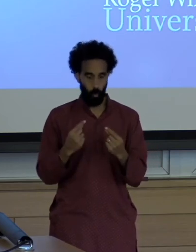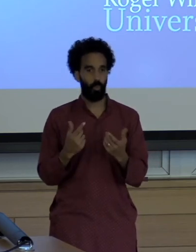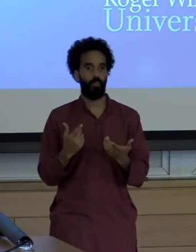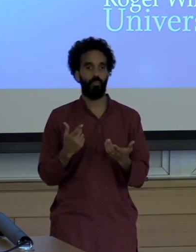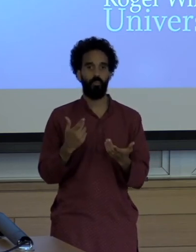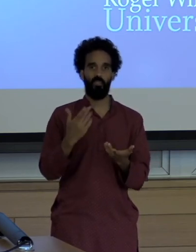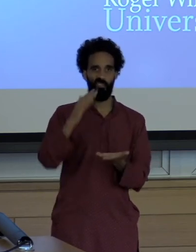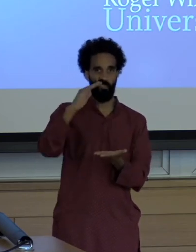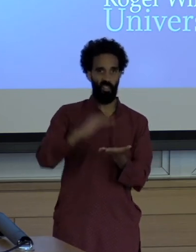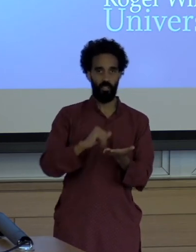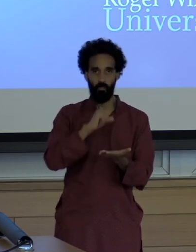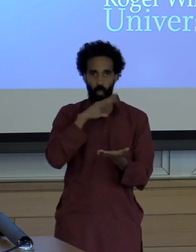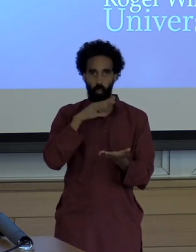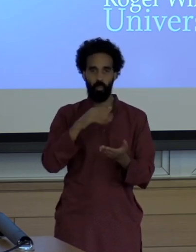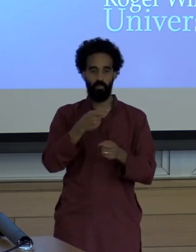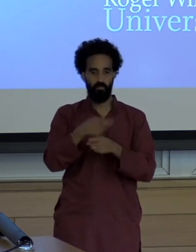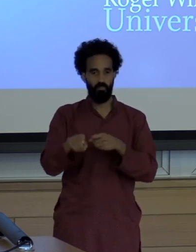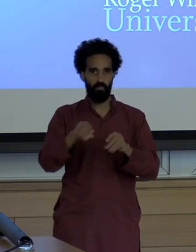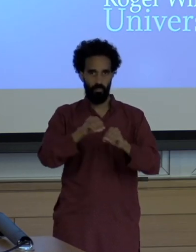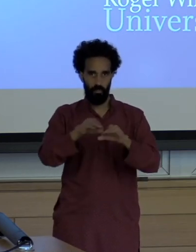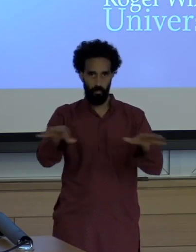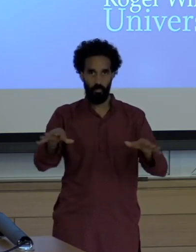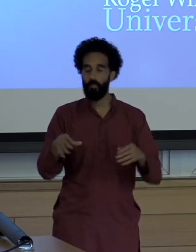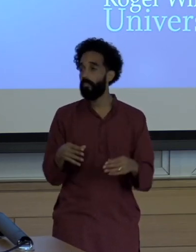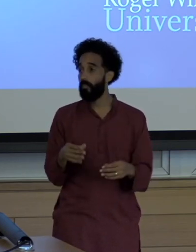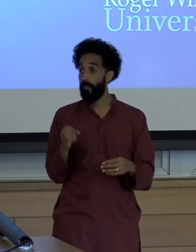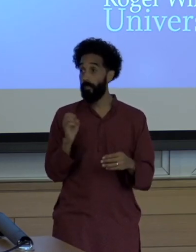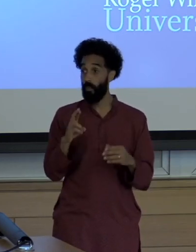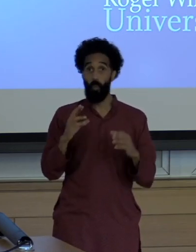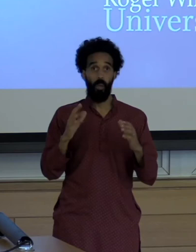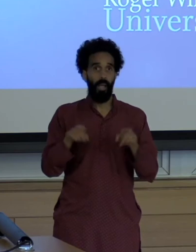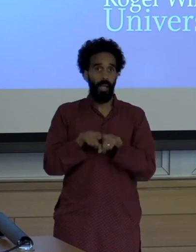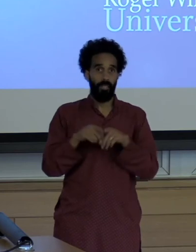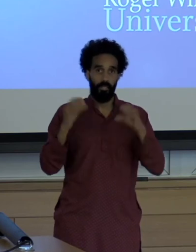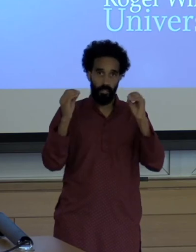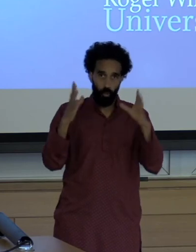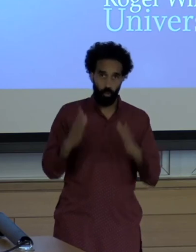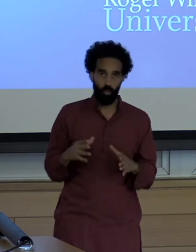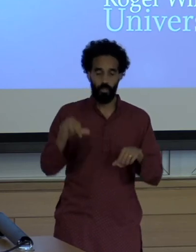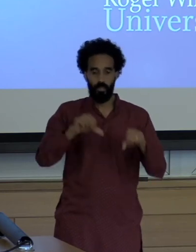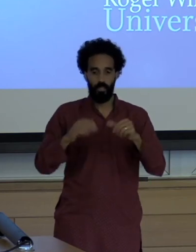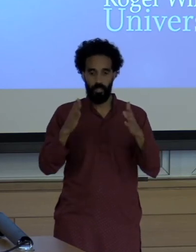As educators or we as we speak to the community. It's important that we encourage, right?